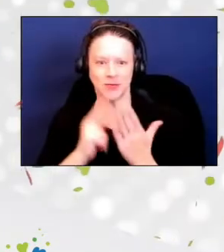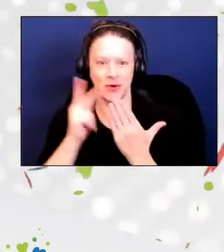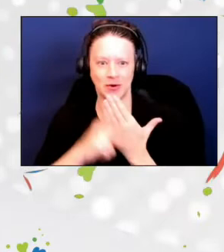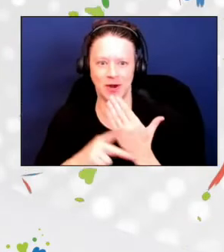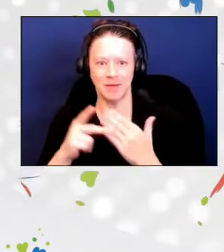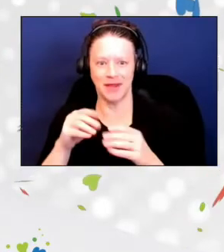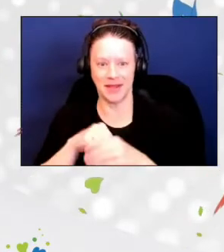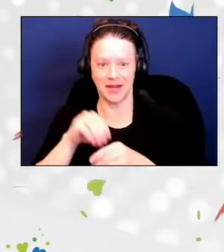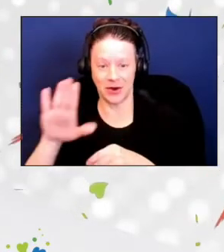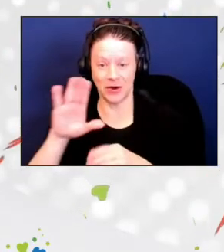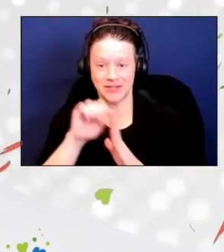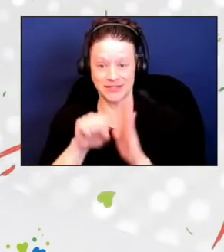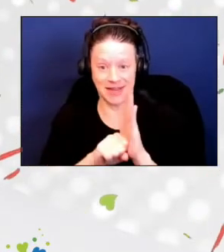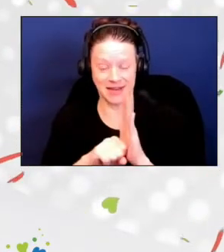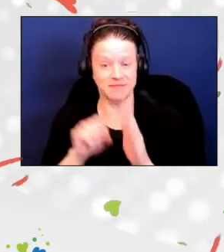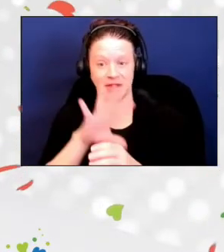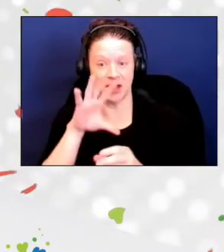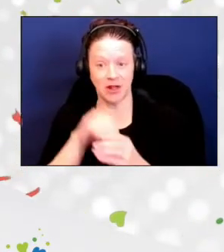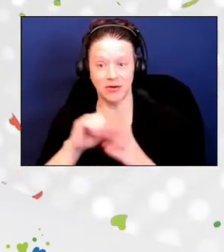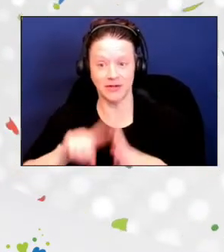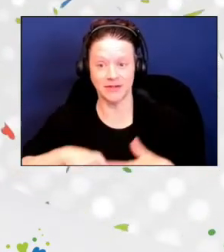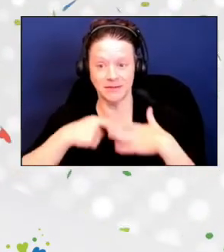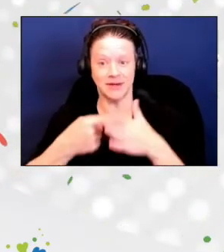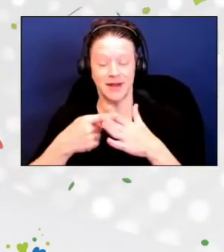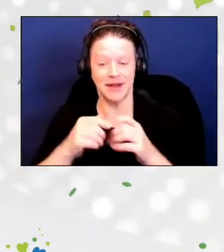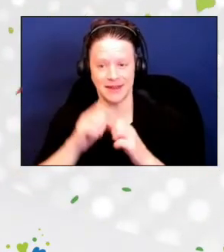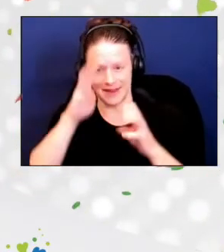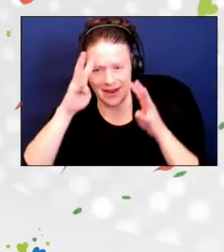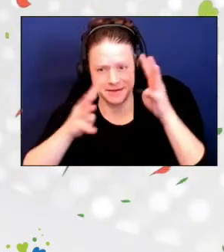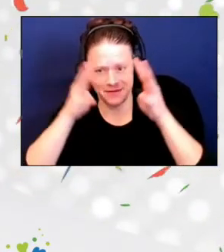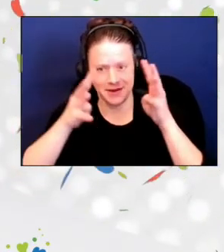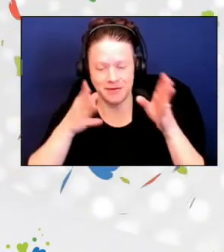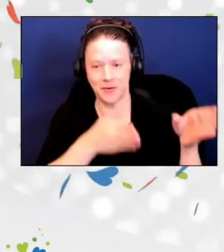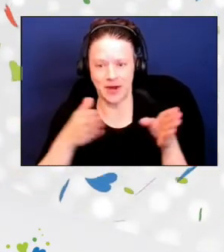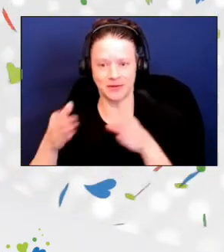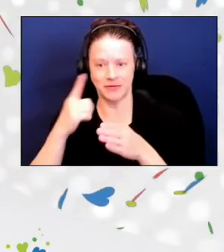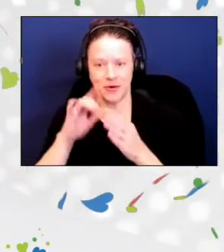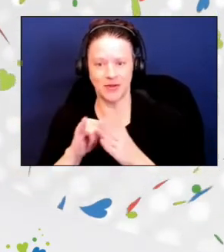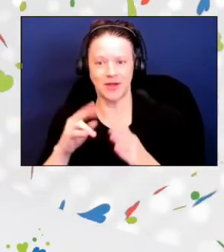This includes spearheading innovative ways for the nutrition program to meet needs